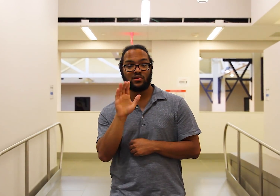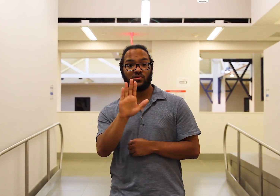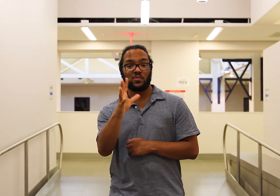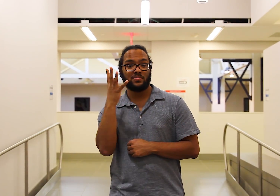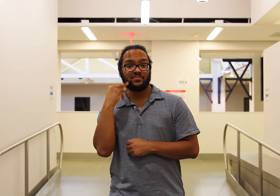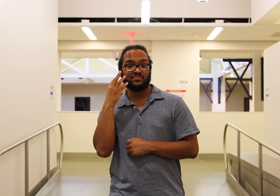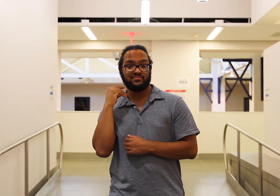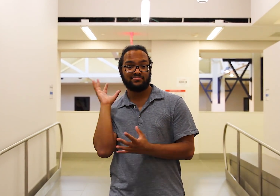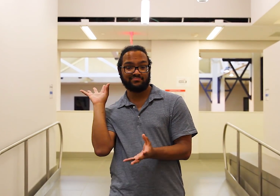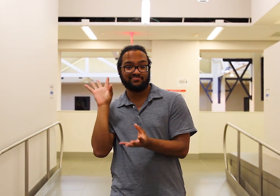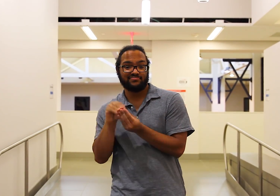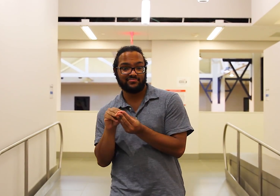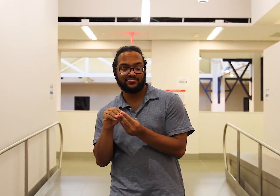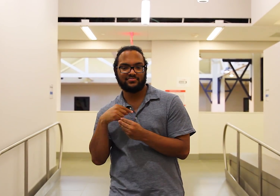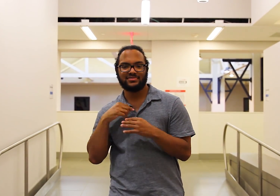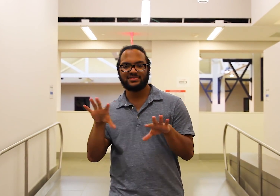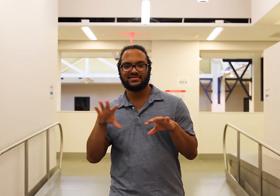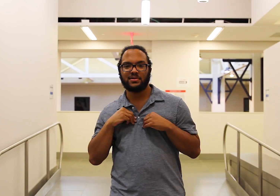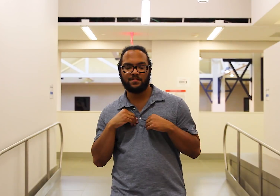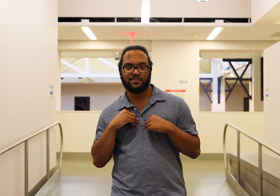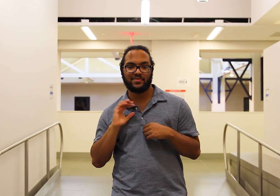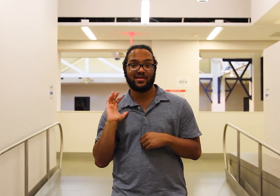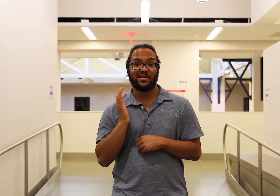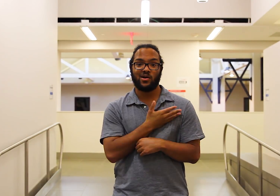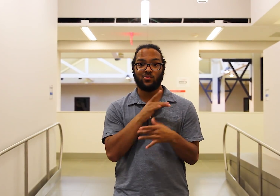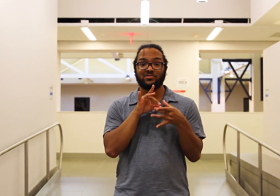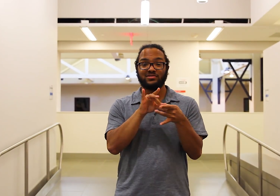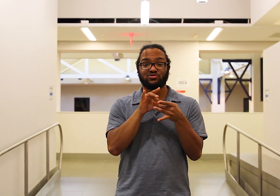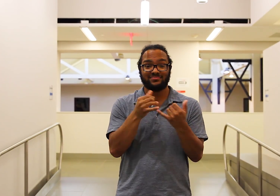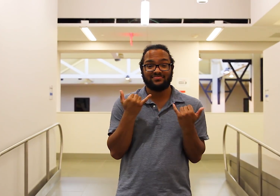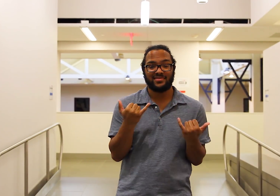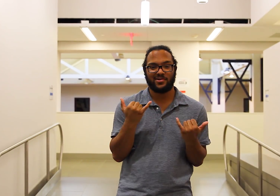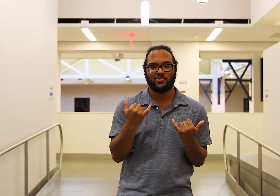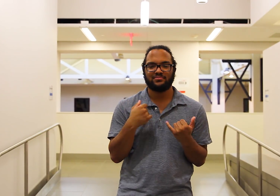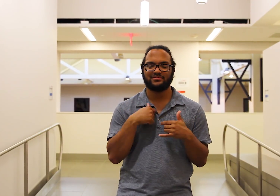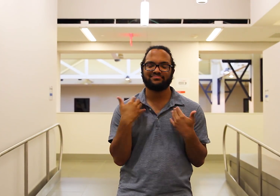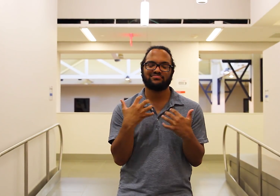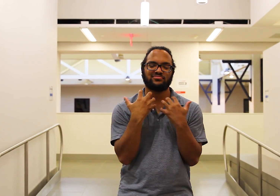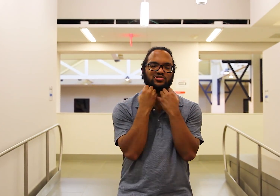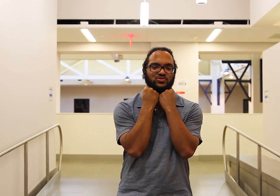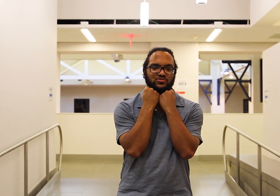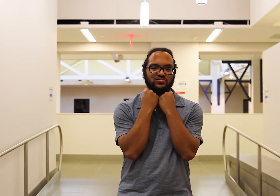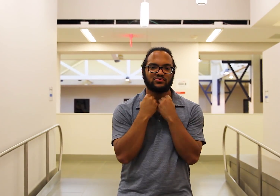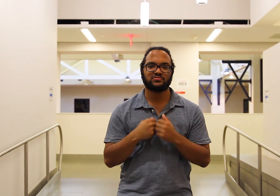I accept your past and cherish our present.